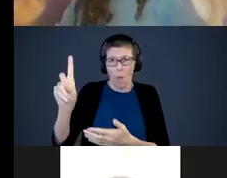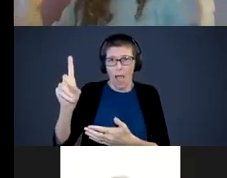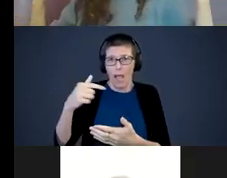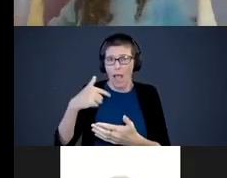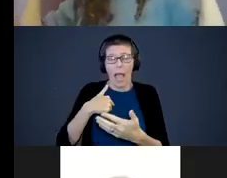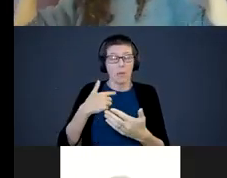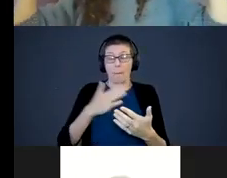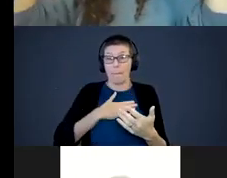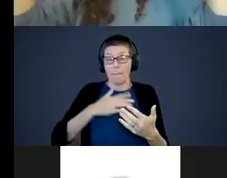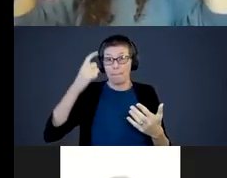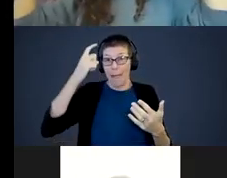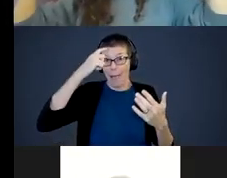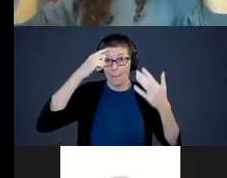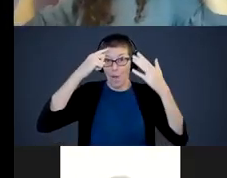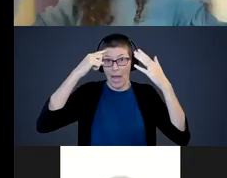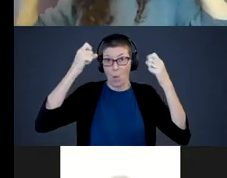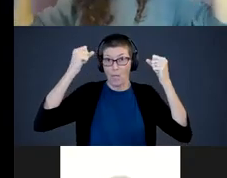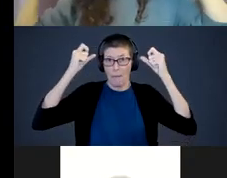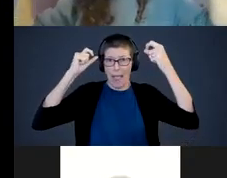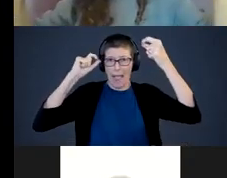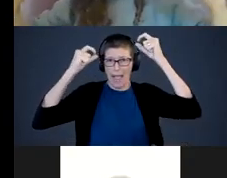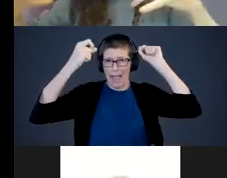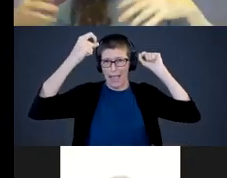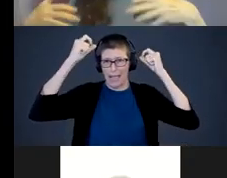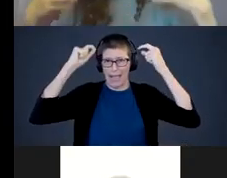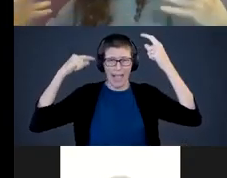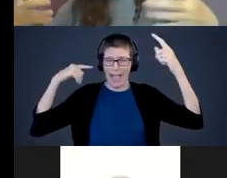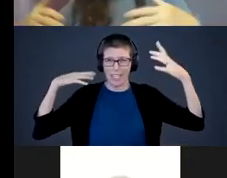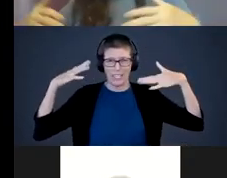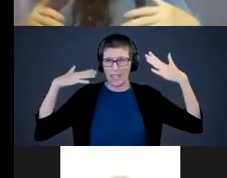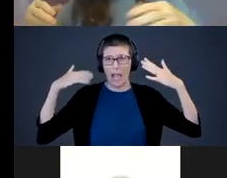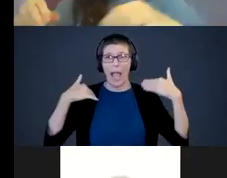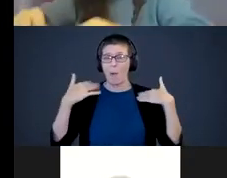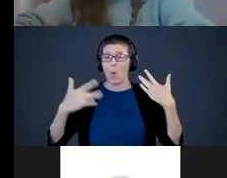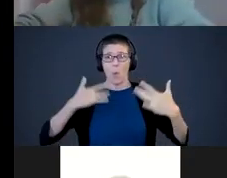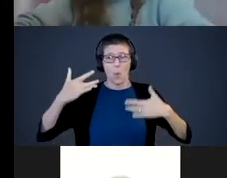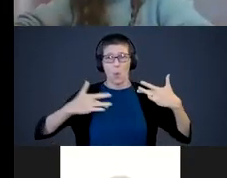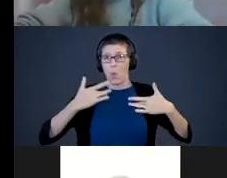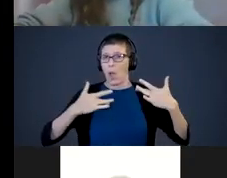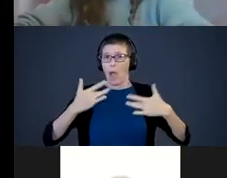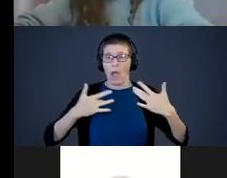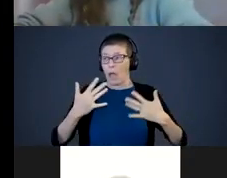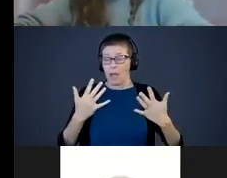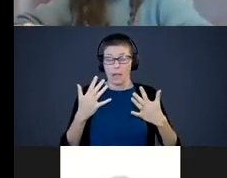My brain was shooting neurons like crazy. I was so excited, so amped up that the next